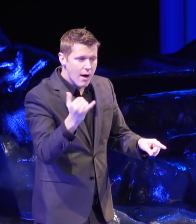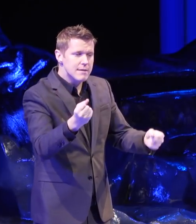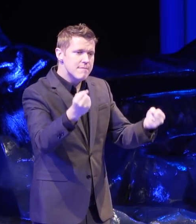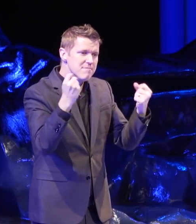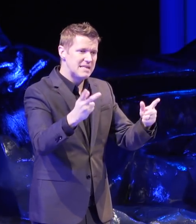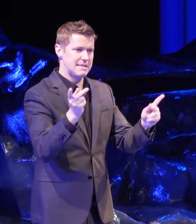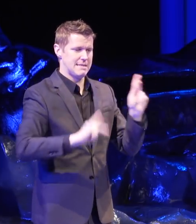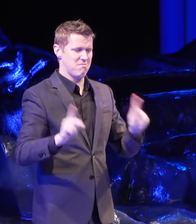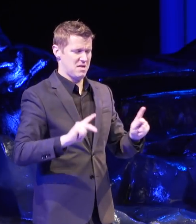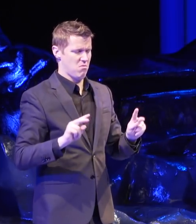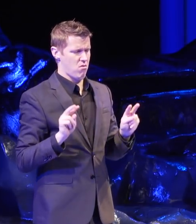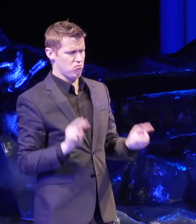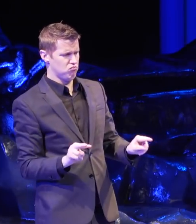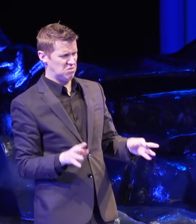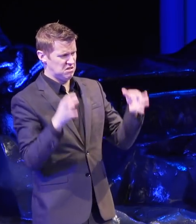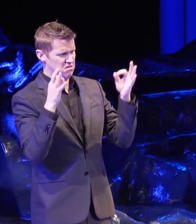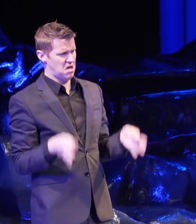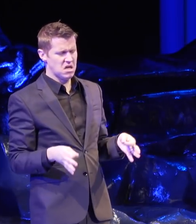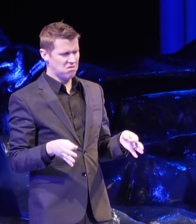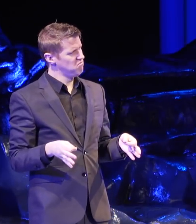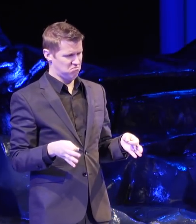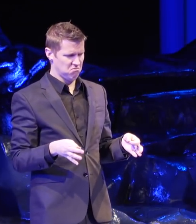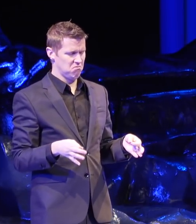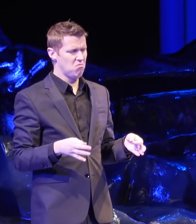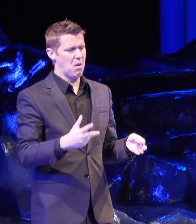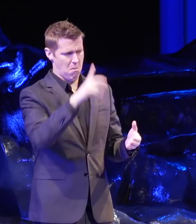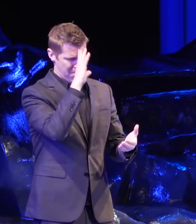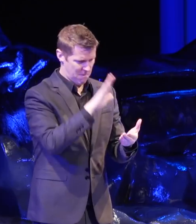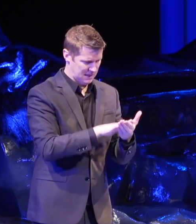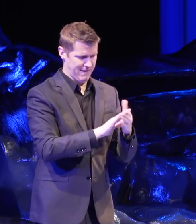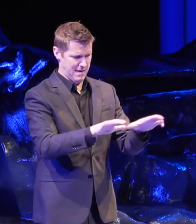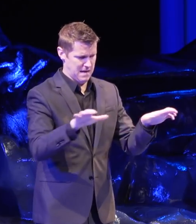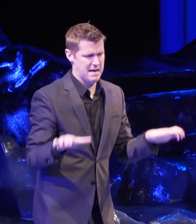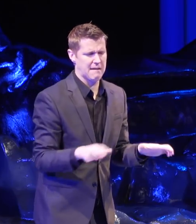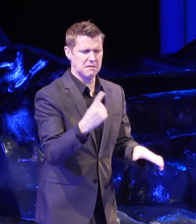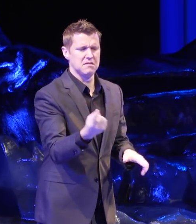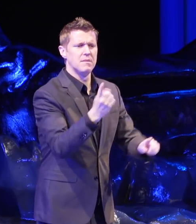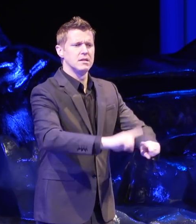decided to believe and act as if something different was possible.